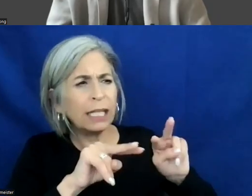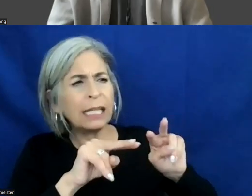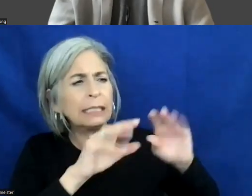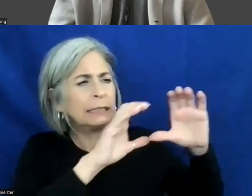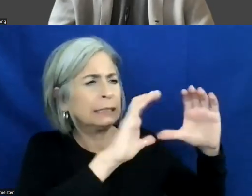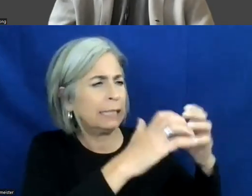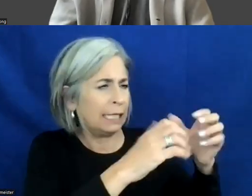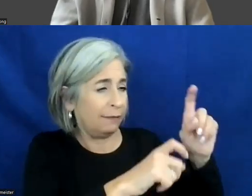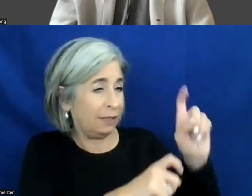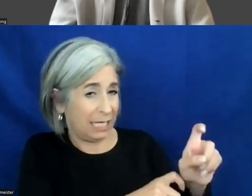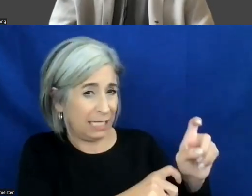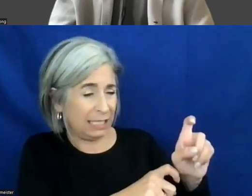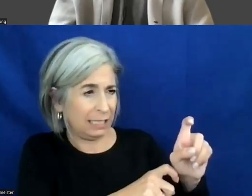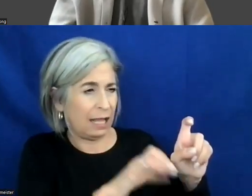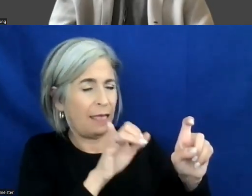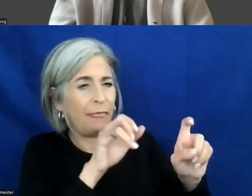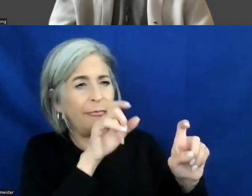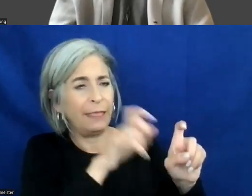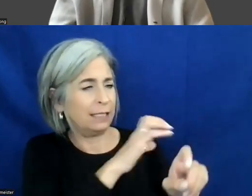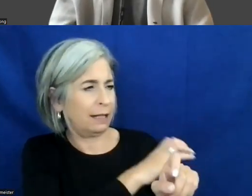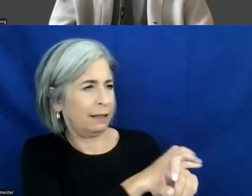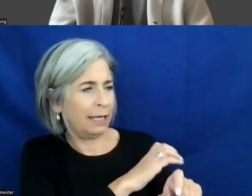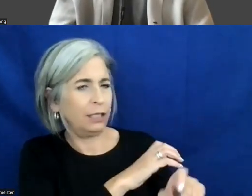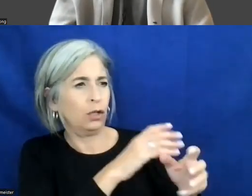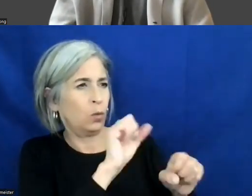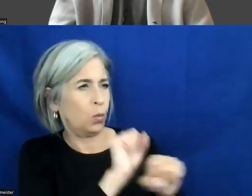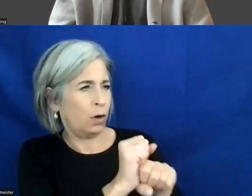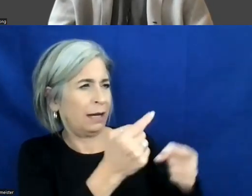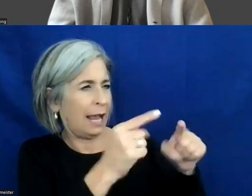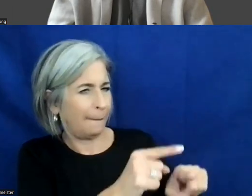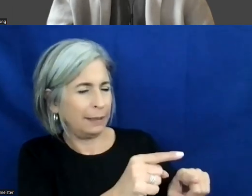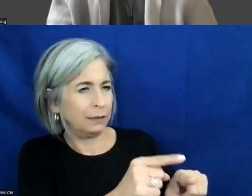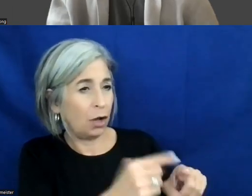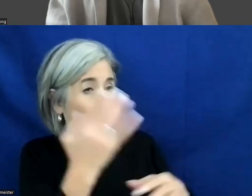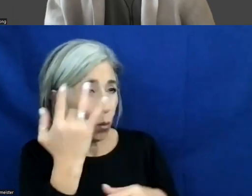this is where the clinical framework comes into play. Because they're looking at the user,